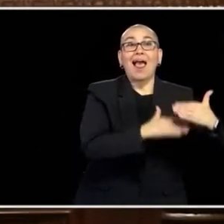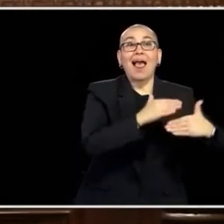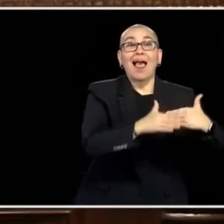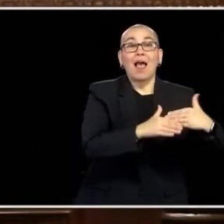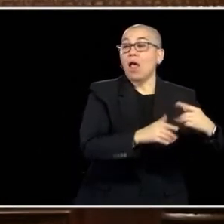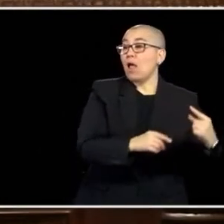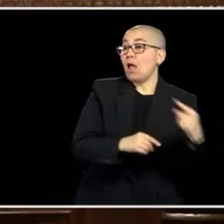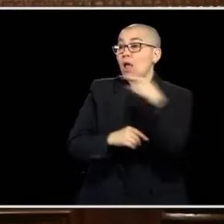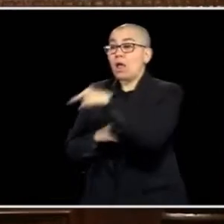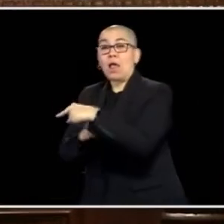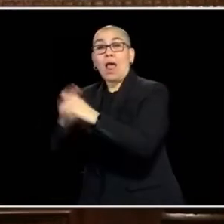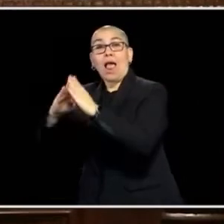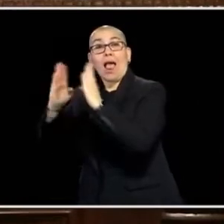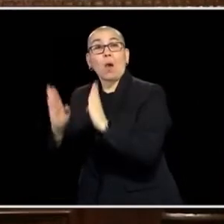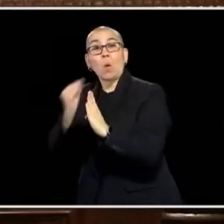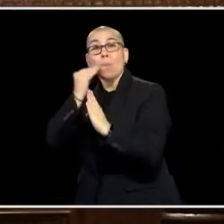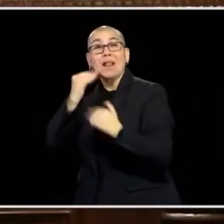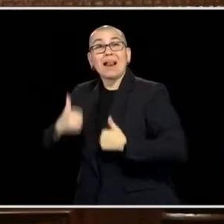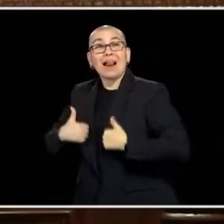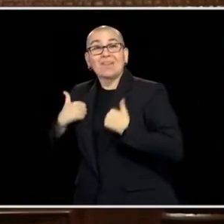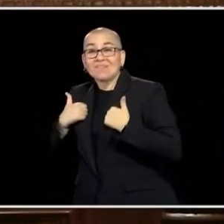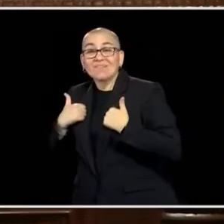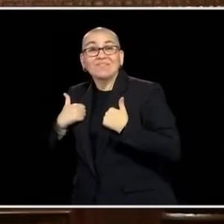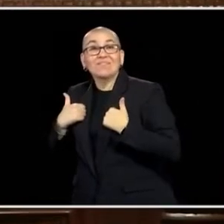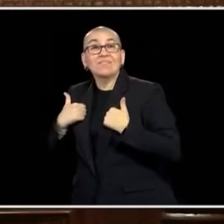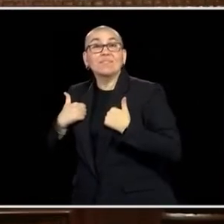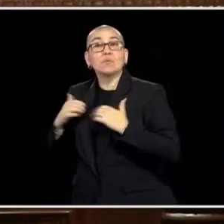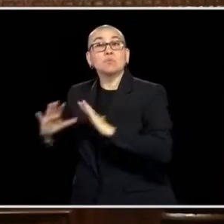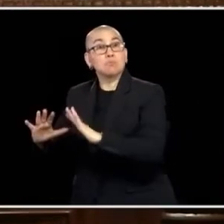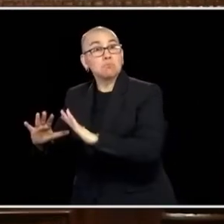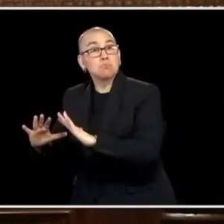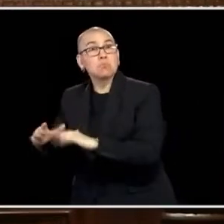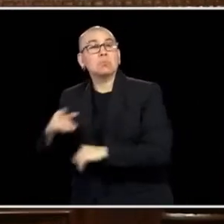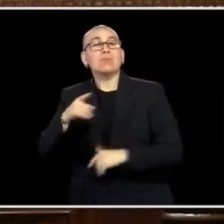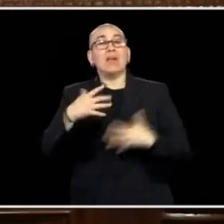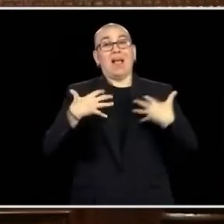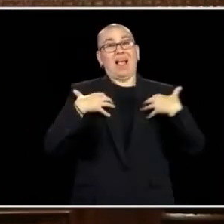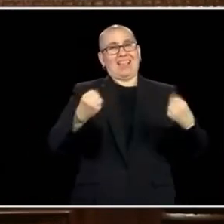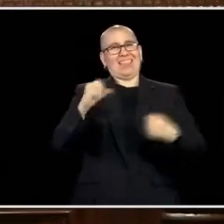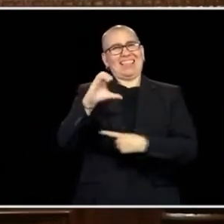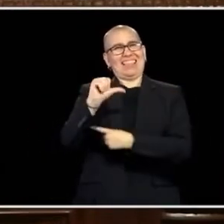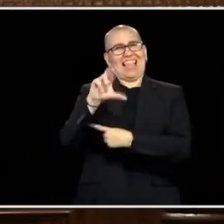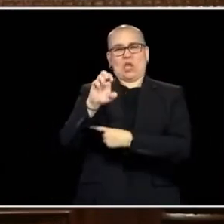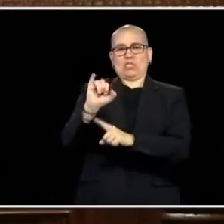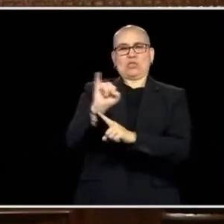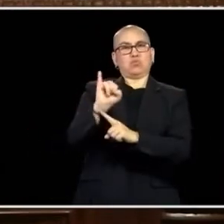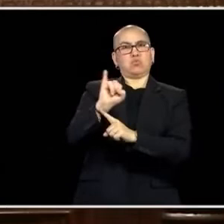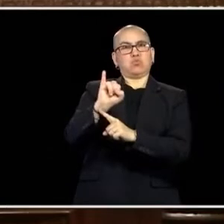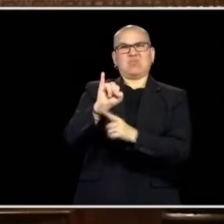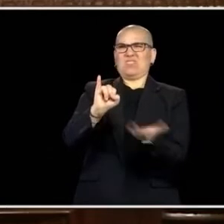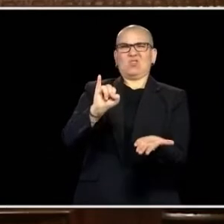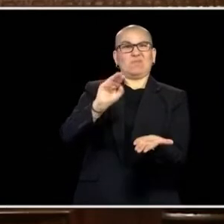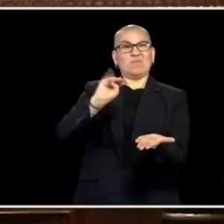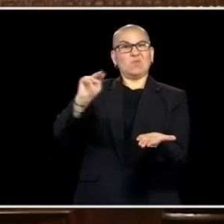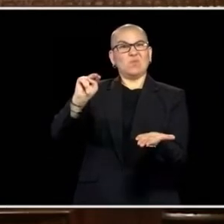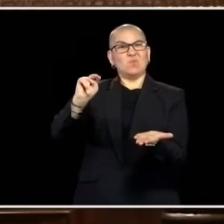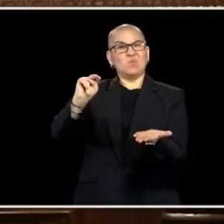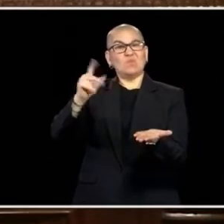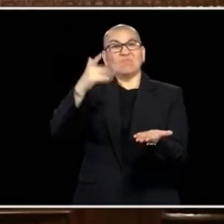NOW, MENTAL HEALTH CARE. MINNESOTA DOES SO MANY THINGS NIGHT BUT WE'RE ON THE SIDELINES ON THIS ISSUE OF OUR COUNSELORS AND MENTAL HEALTH